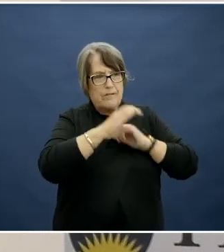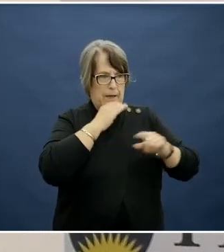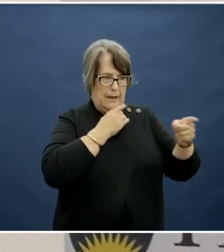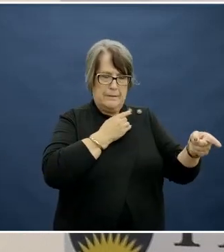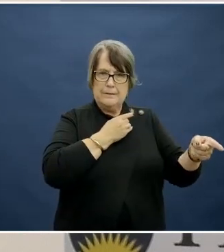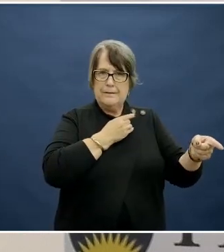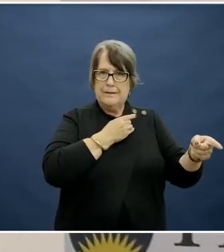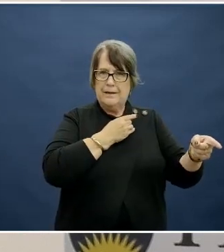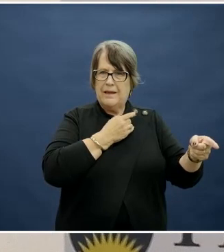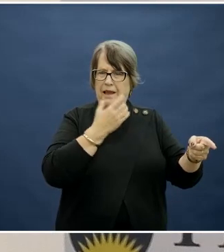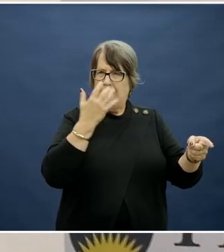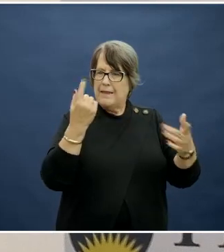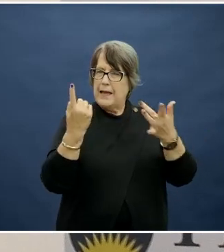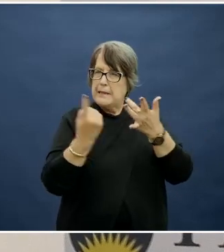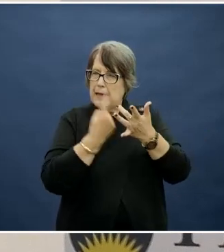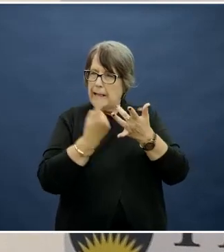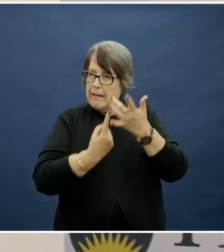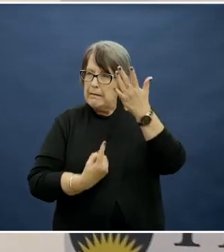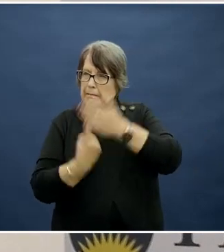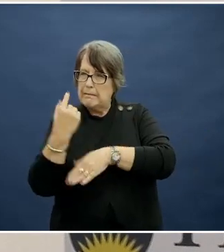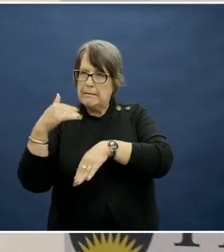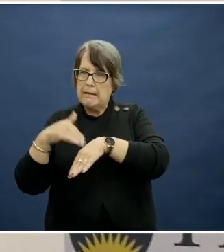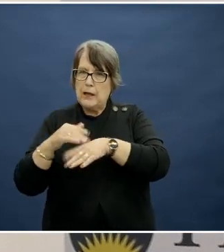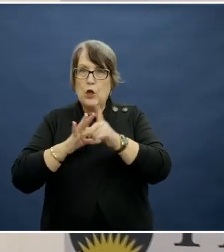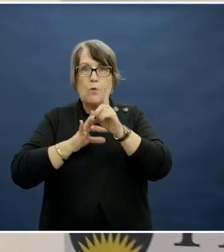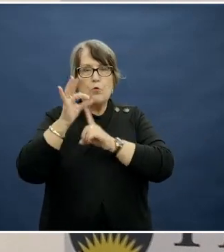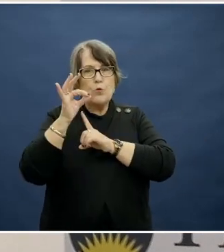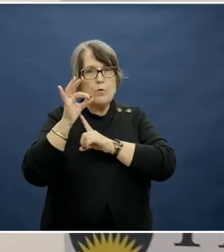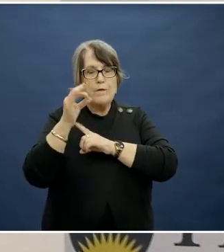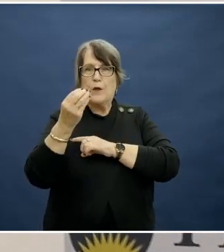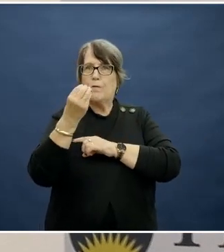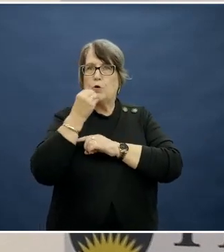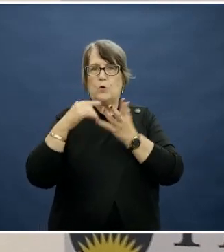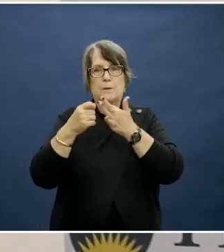there's another unintended consequence of improving the food supply in schools, and